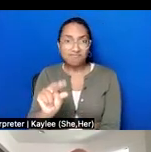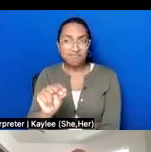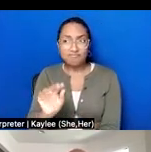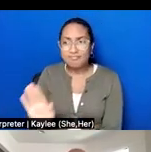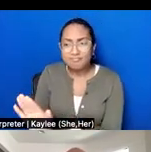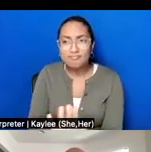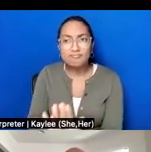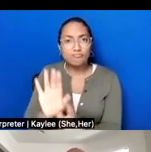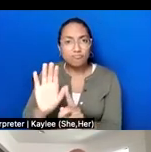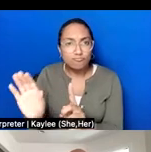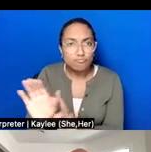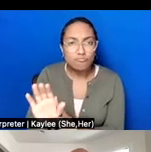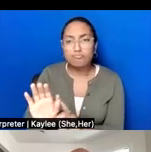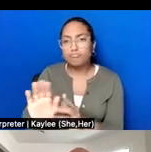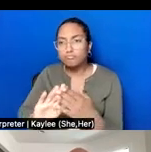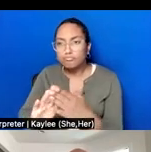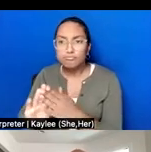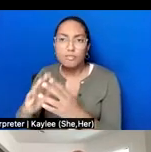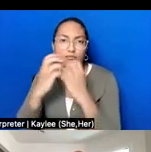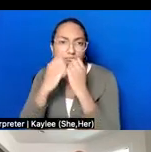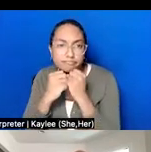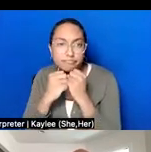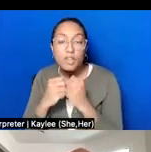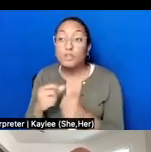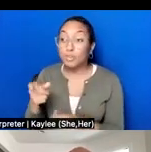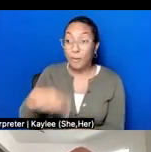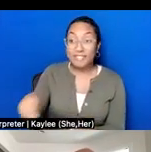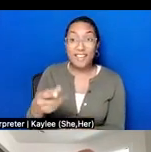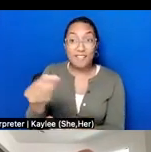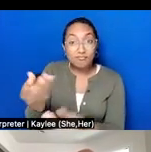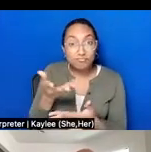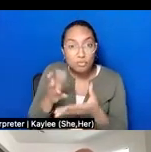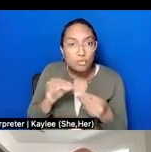us as an institution, it is a gift, it is a donation like any other item donated to our